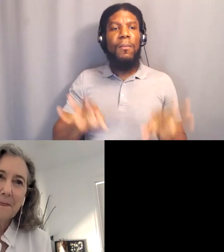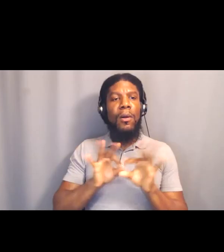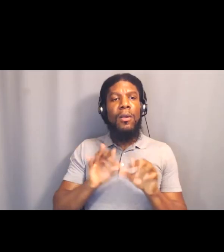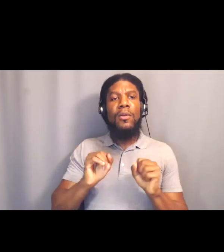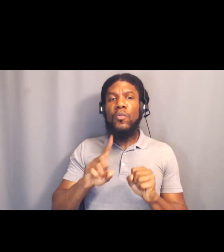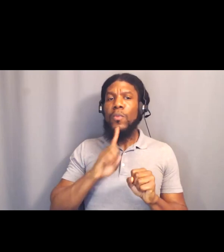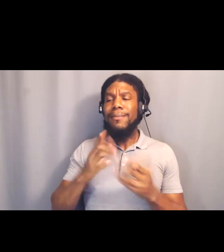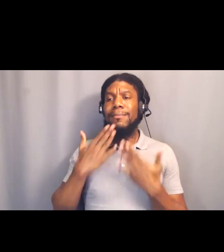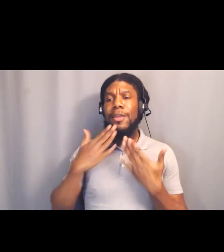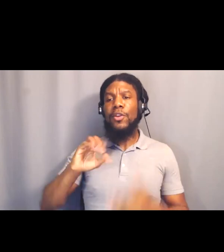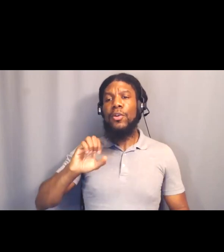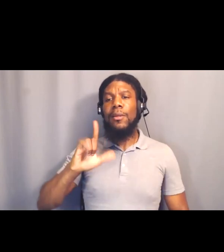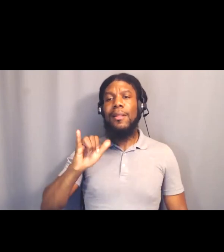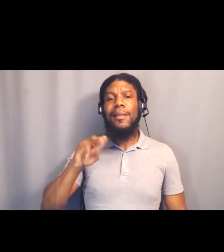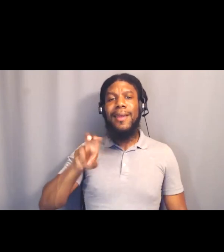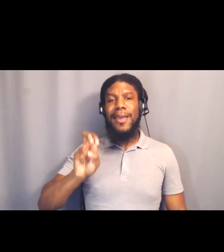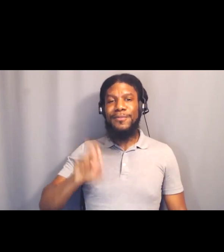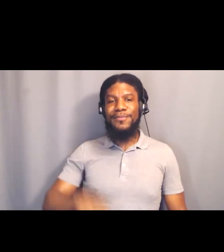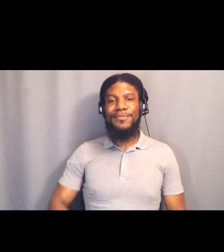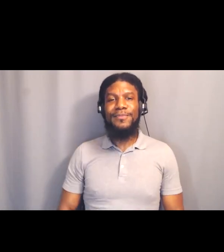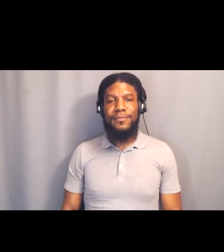All right. Then the next thing is body.